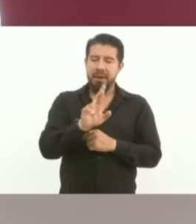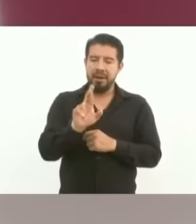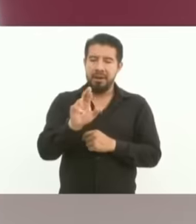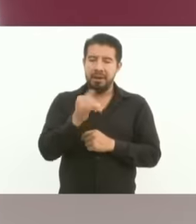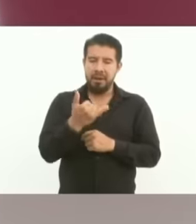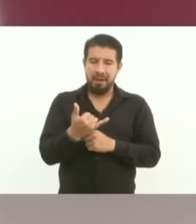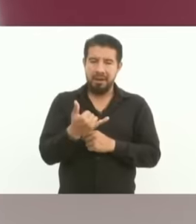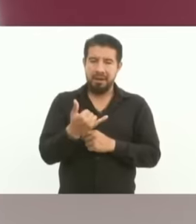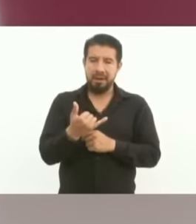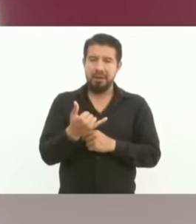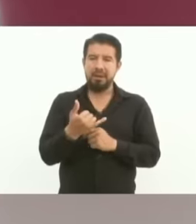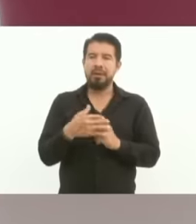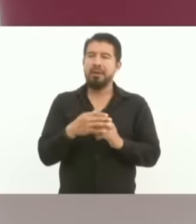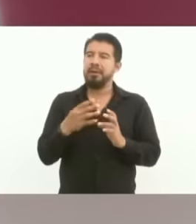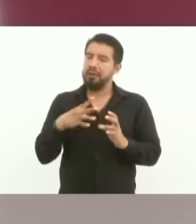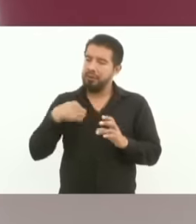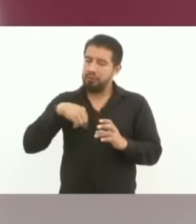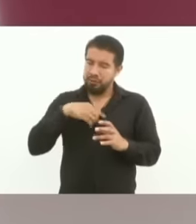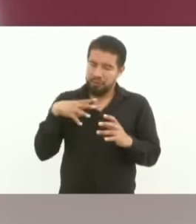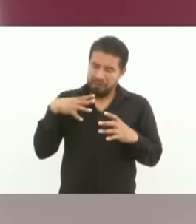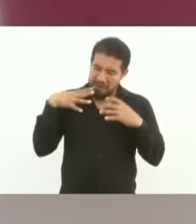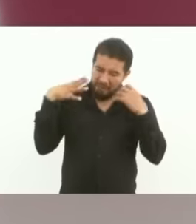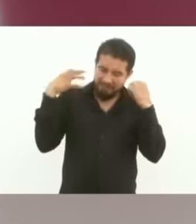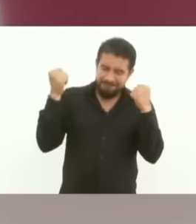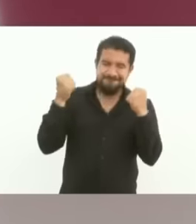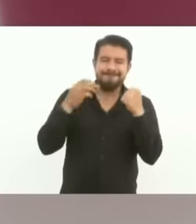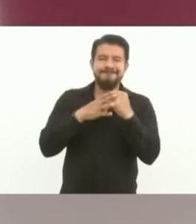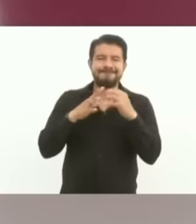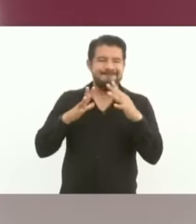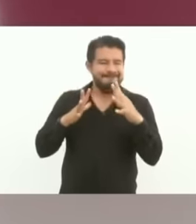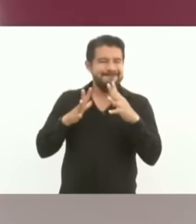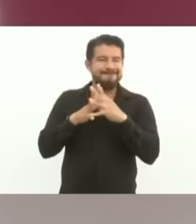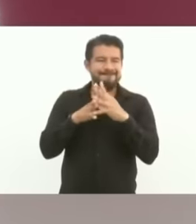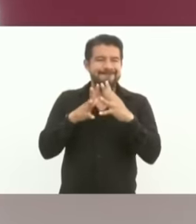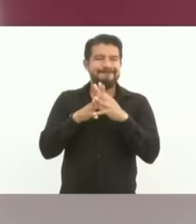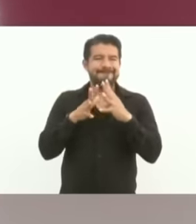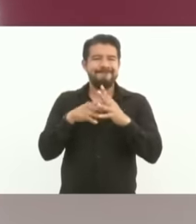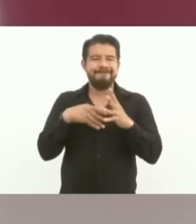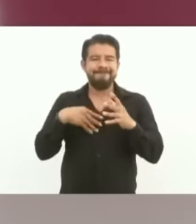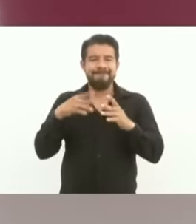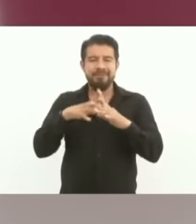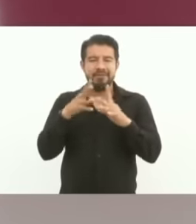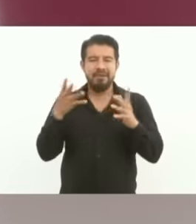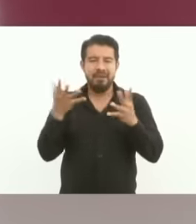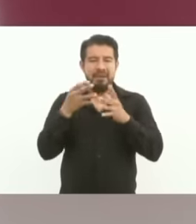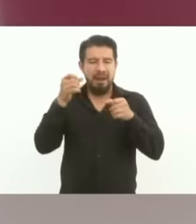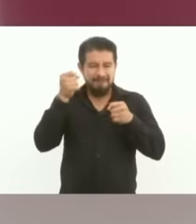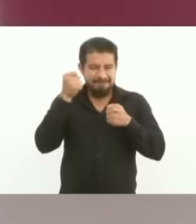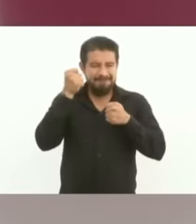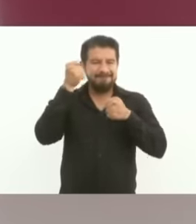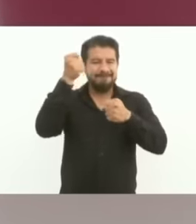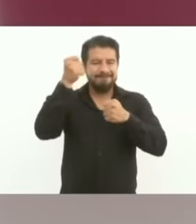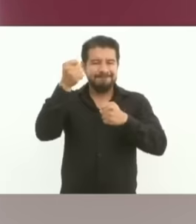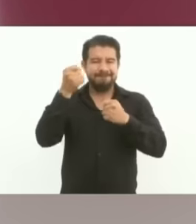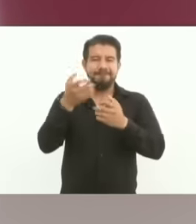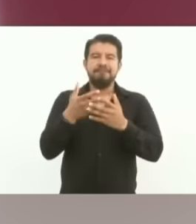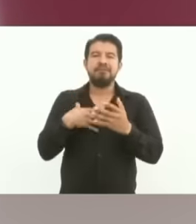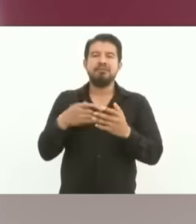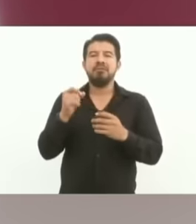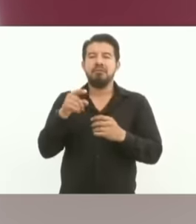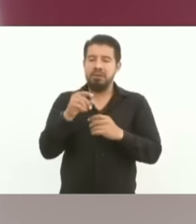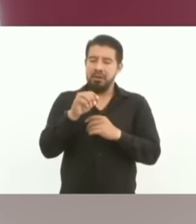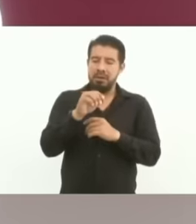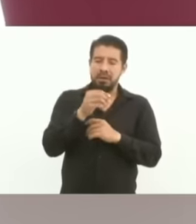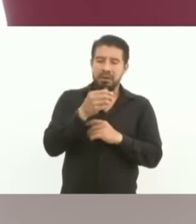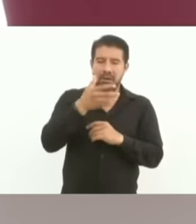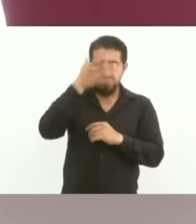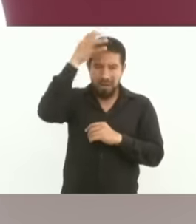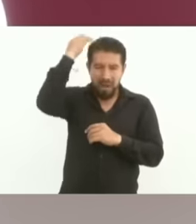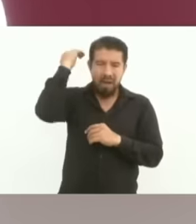with the fight of good leaders, we achieved two good priests. Rebels Hidalgo and Morelos and other